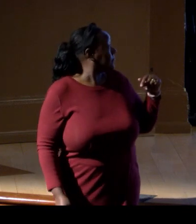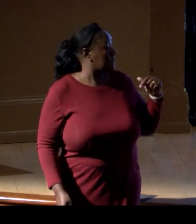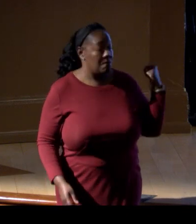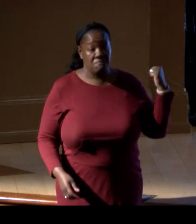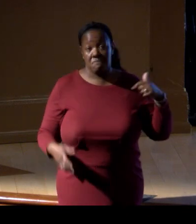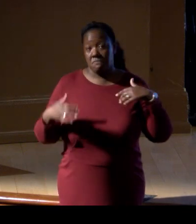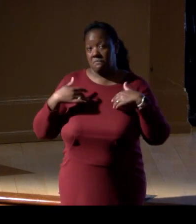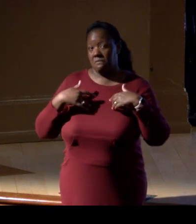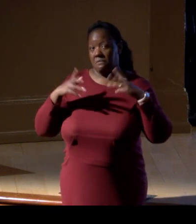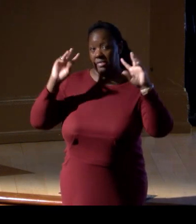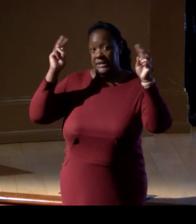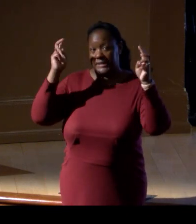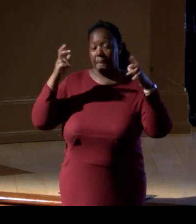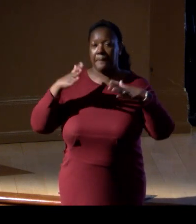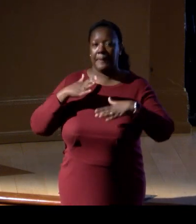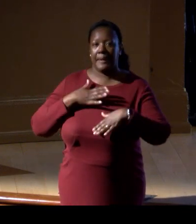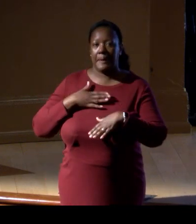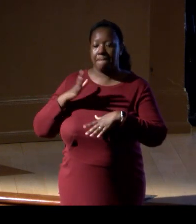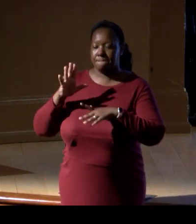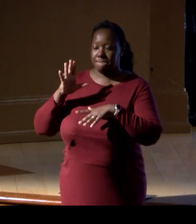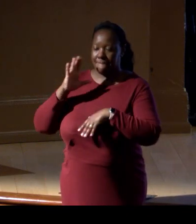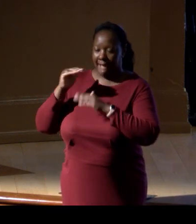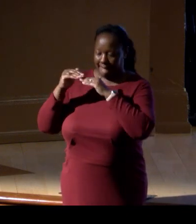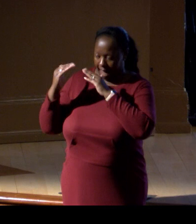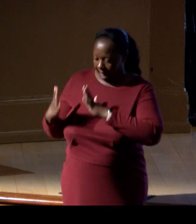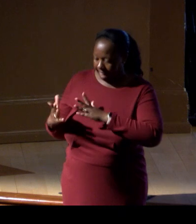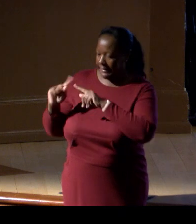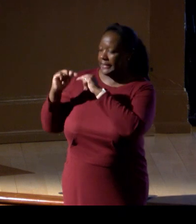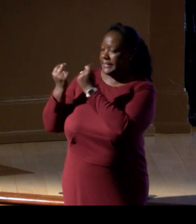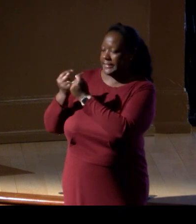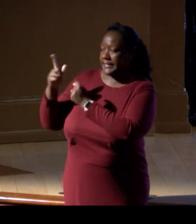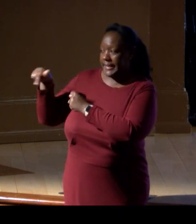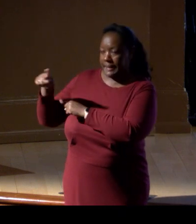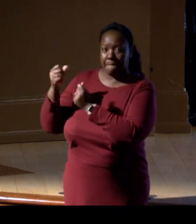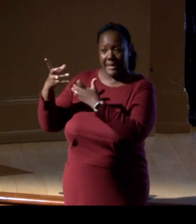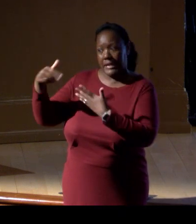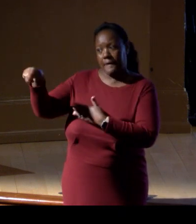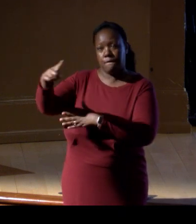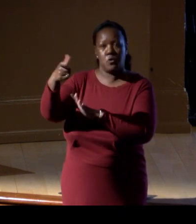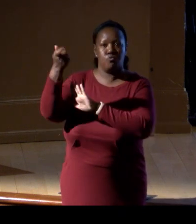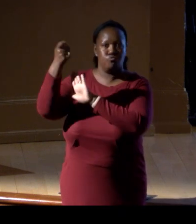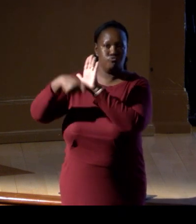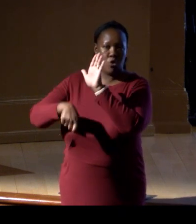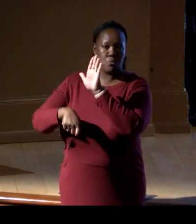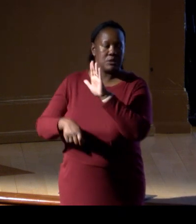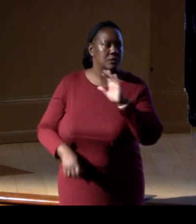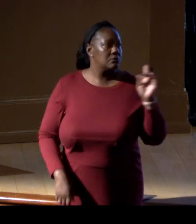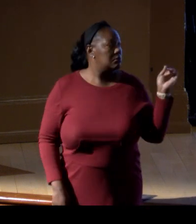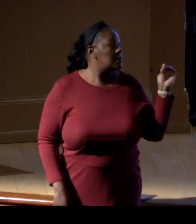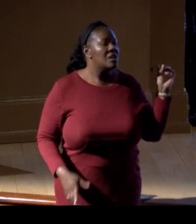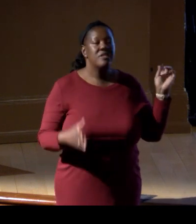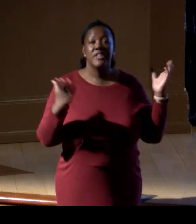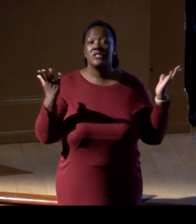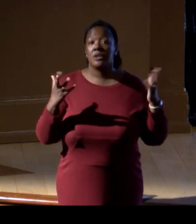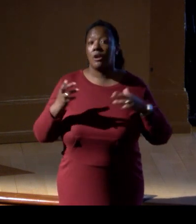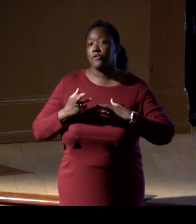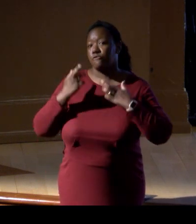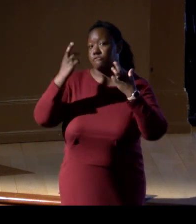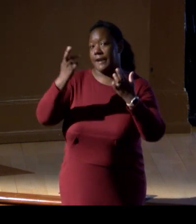where my colleague Molly Timmers and many of you are authors, about the recommendations for a national eDNA strategy.